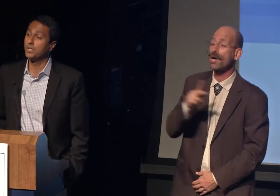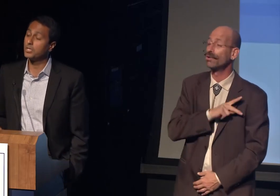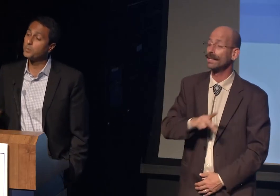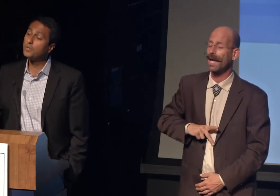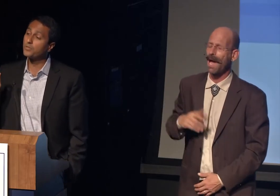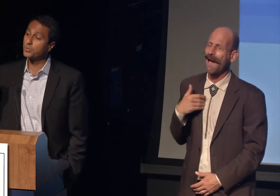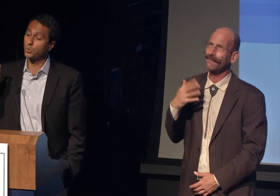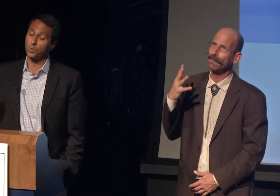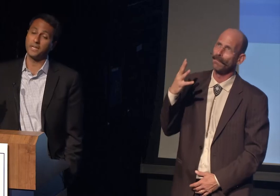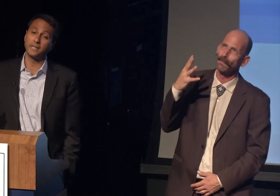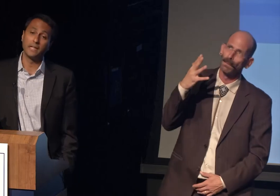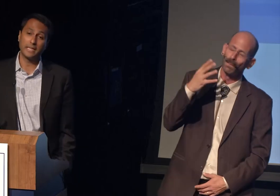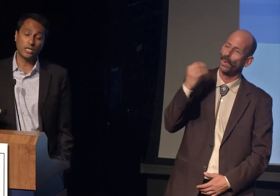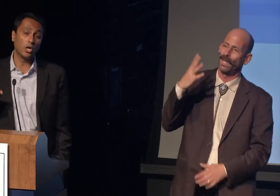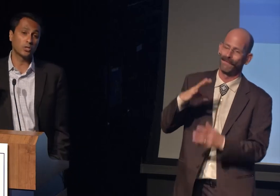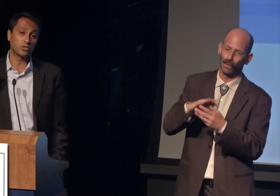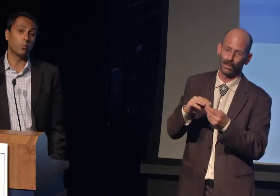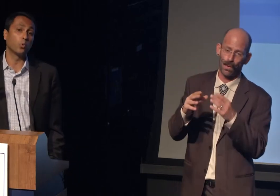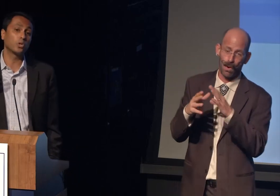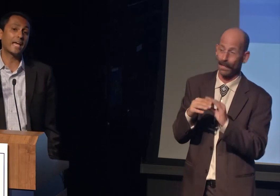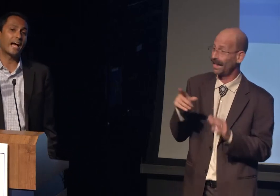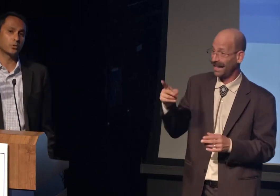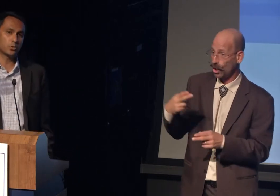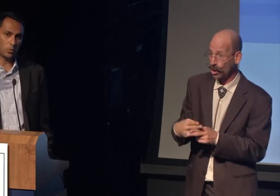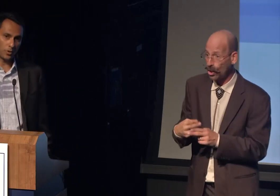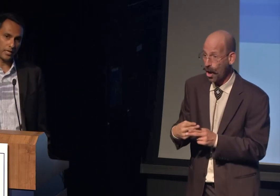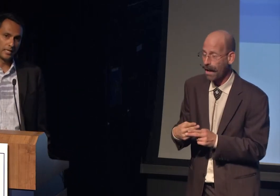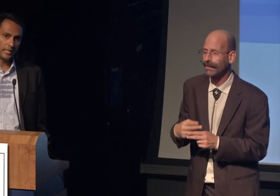This beautiful story that he calls the world house story.